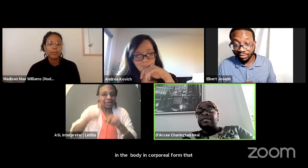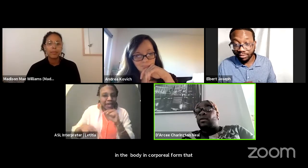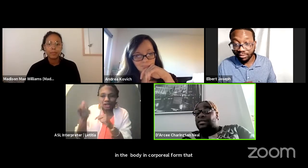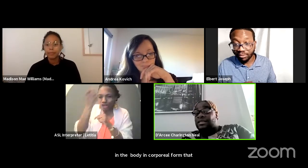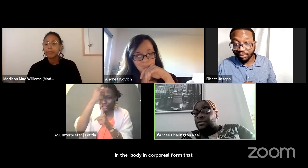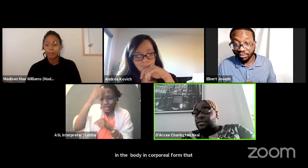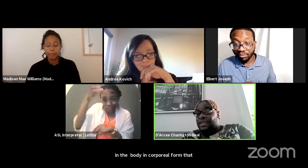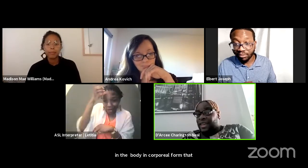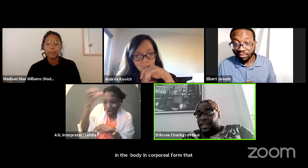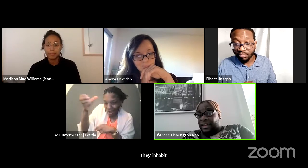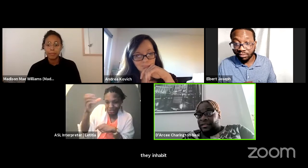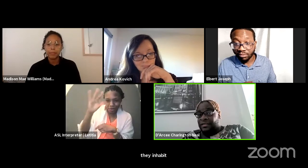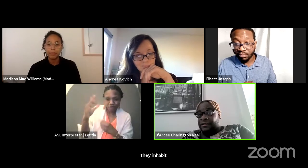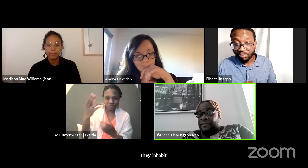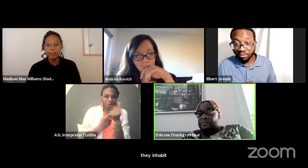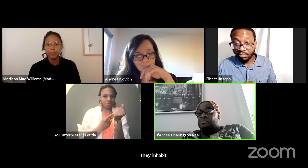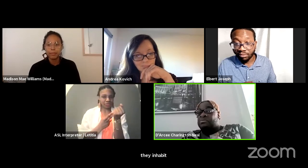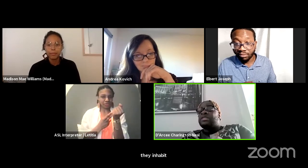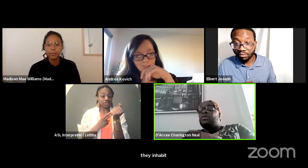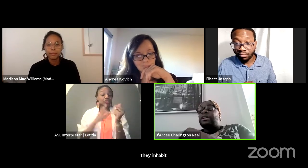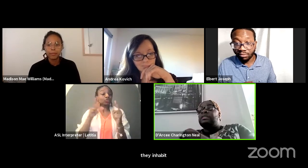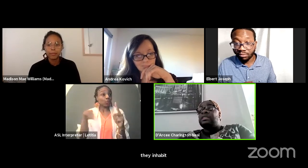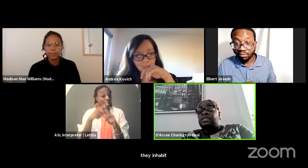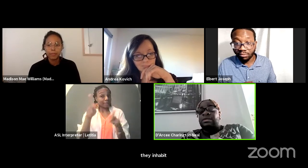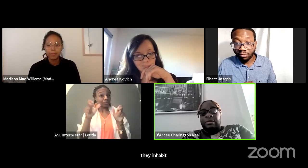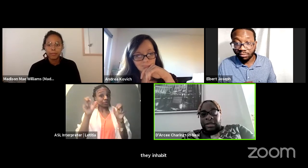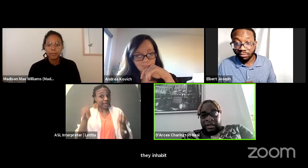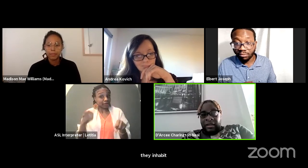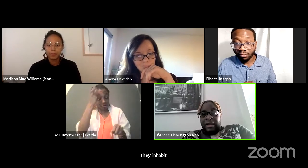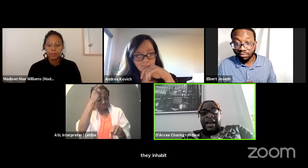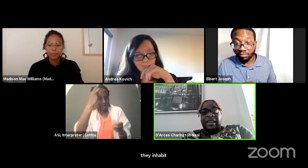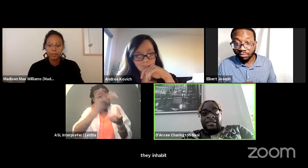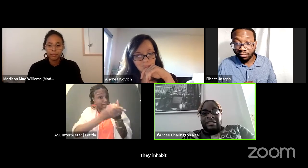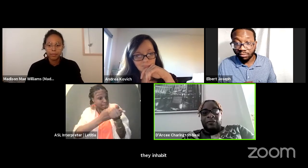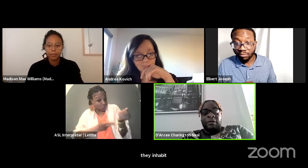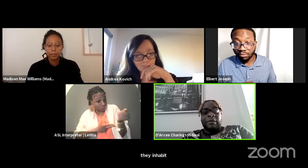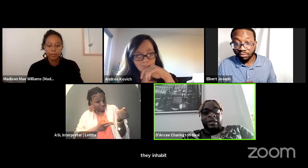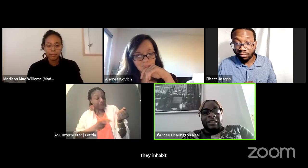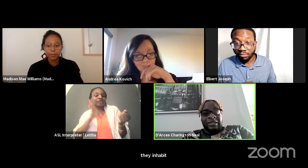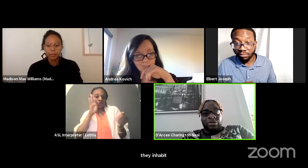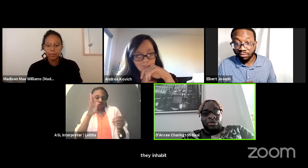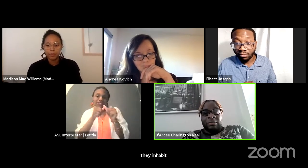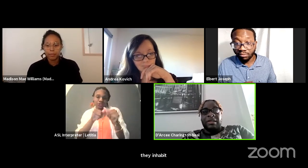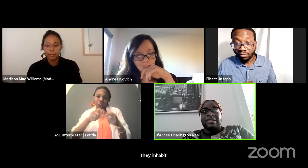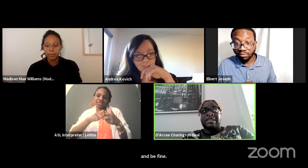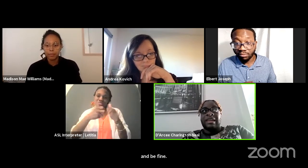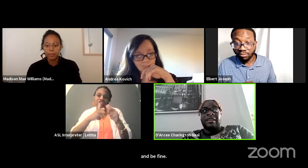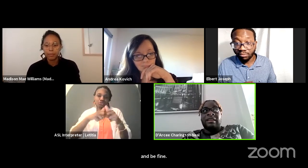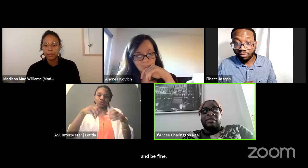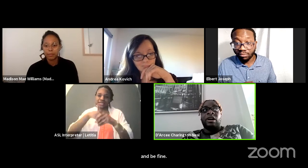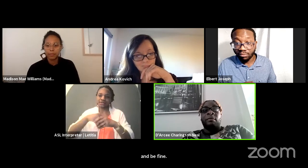So until they can, this will continue to be an issue for people in the industry. Because they, you know